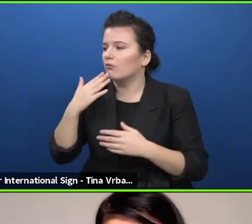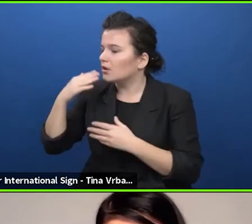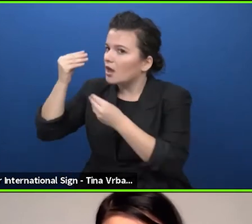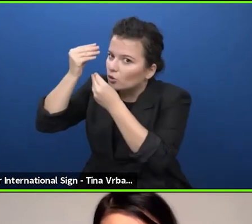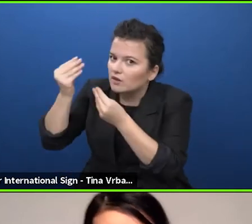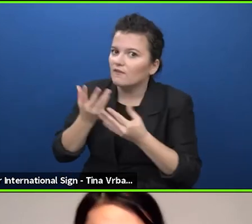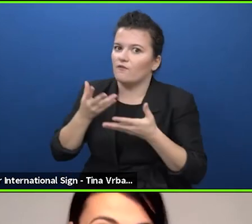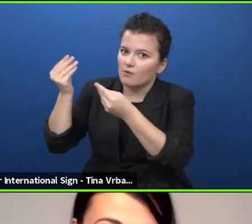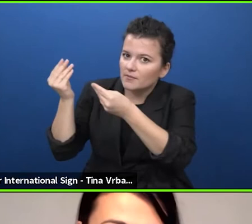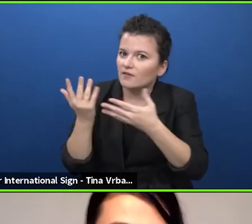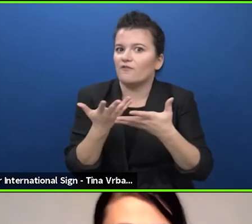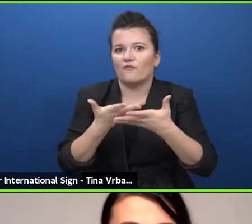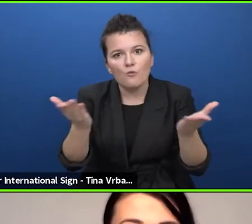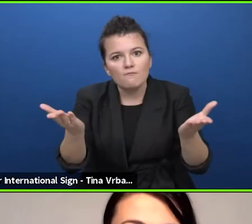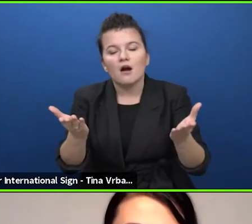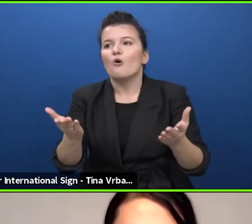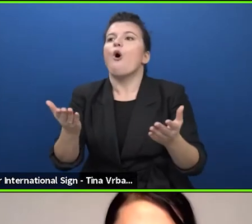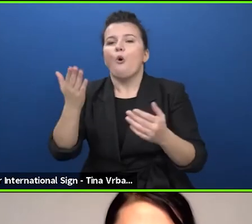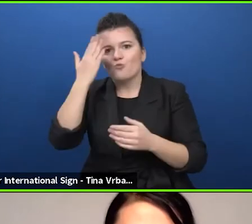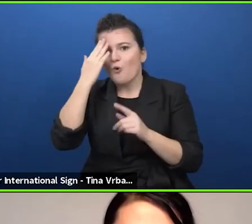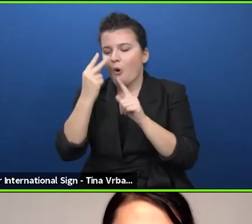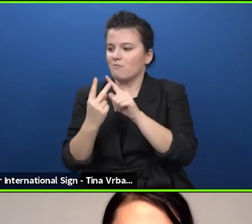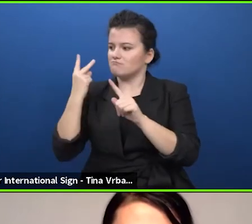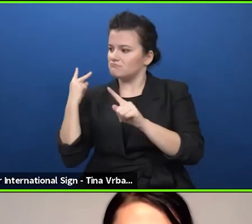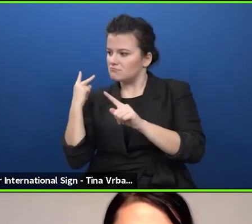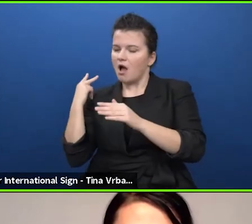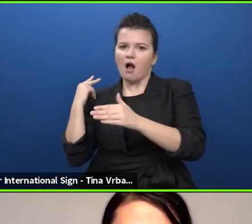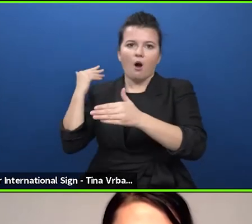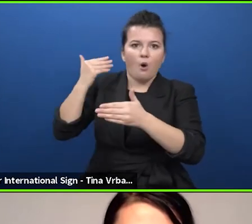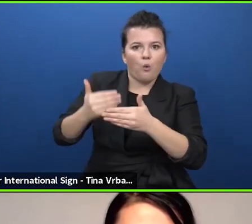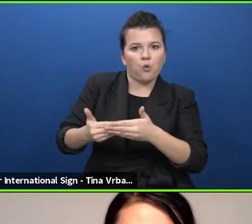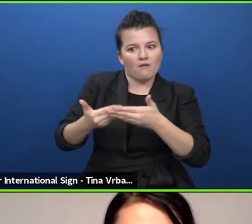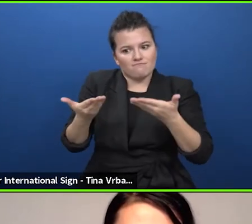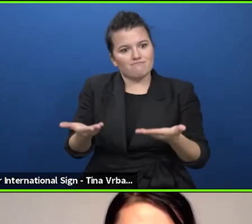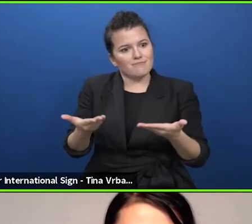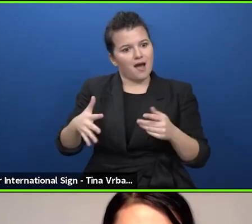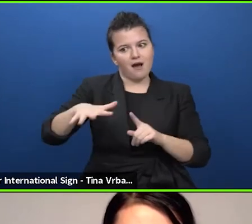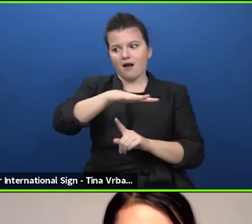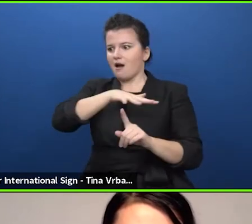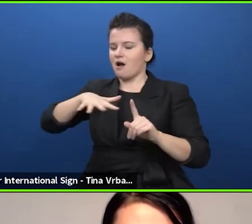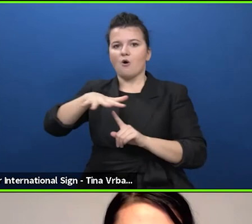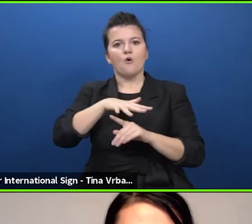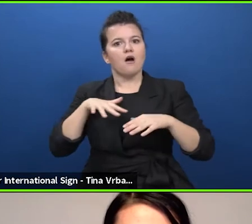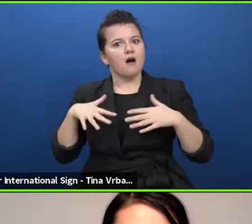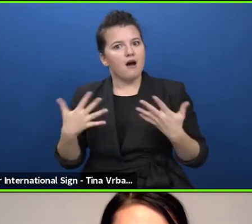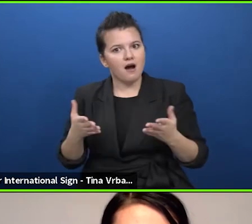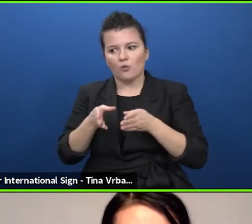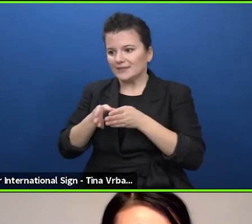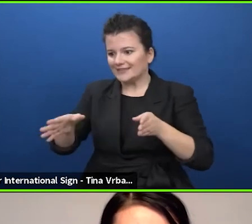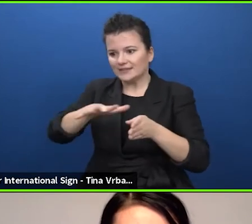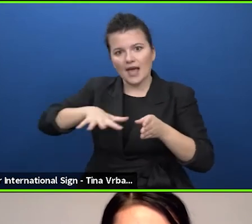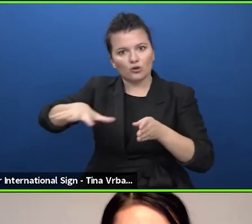where we are in the present moment which is the situation of our sector and we really hope that